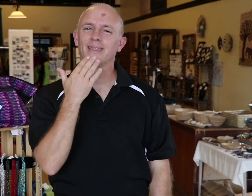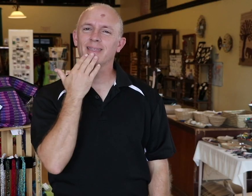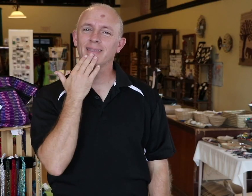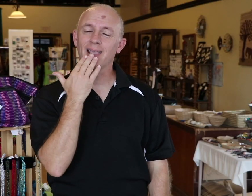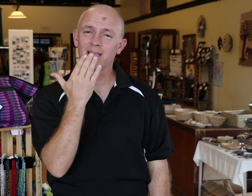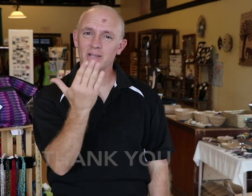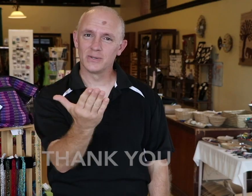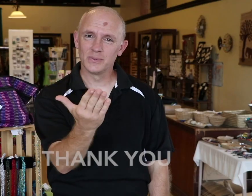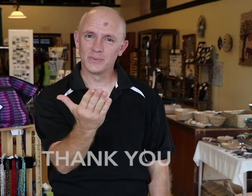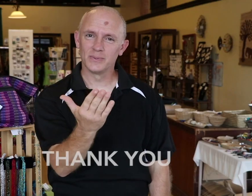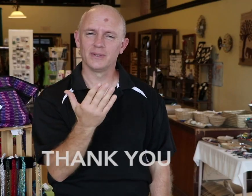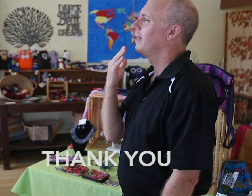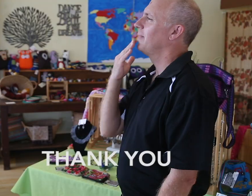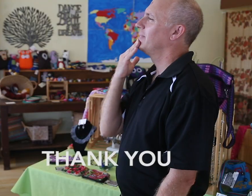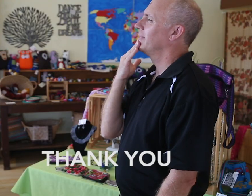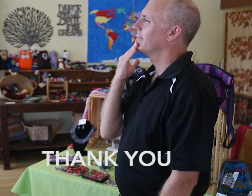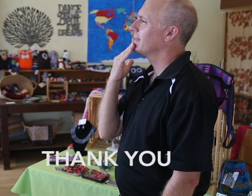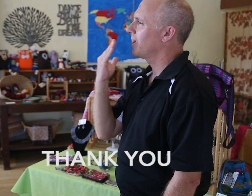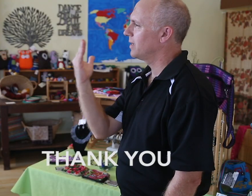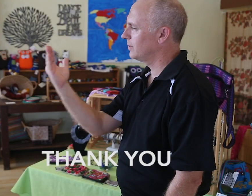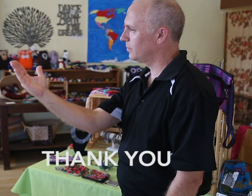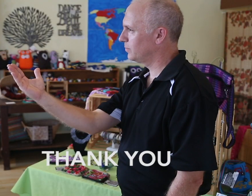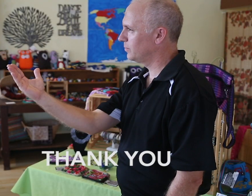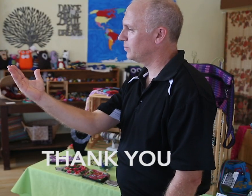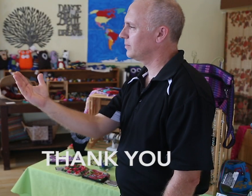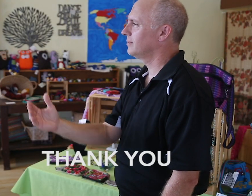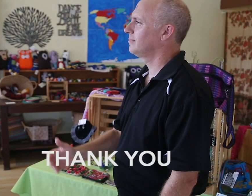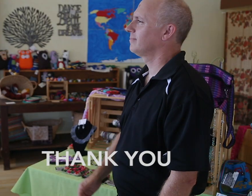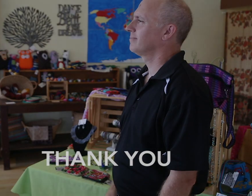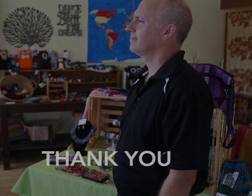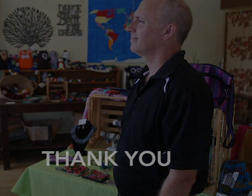Thank you